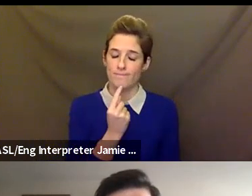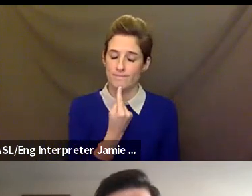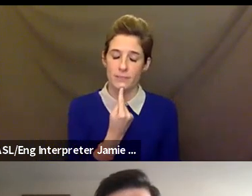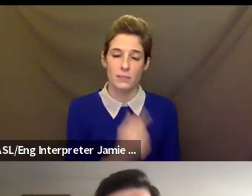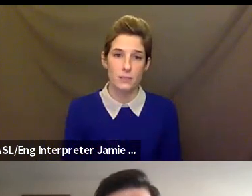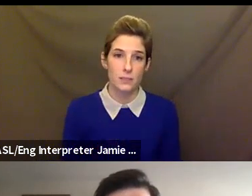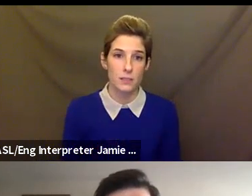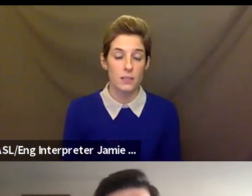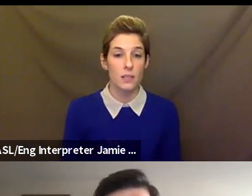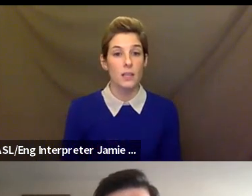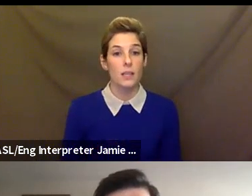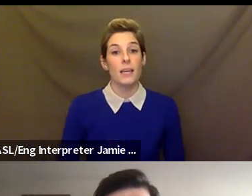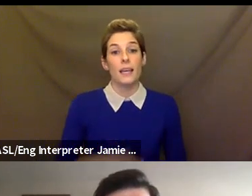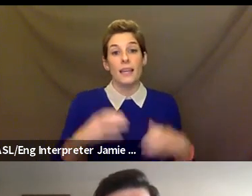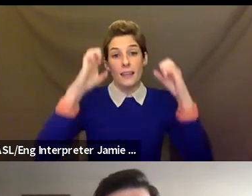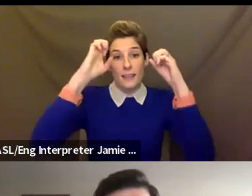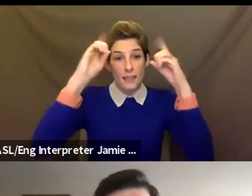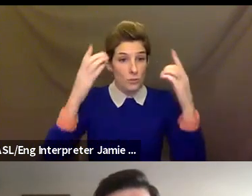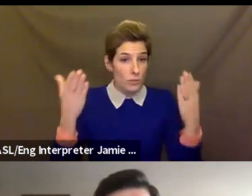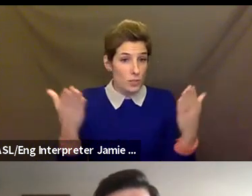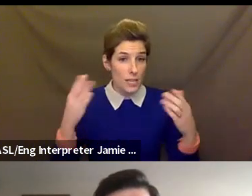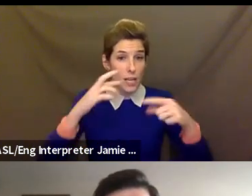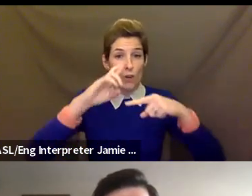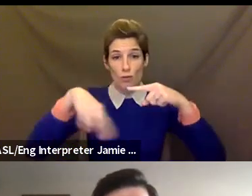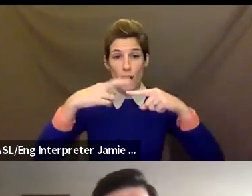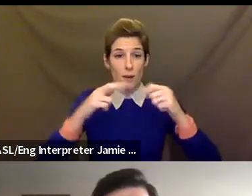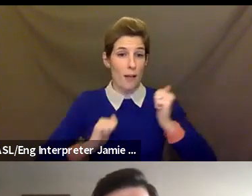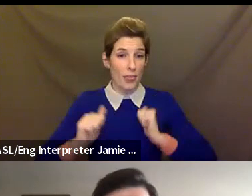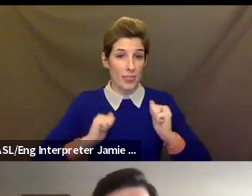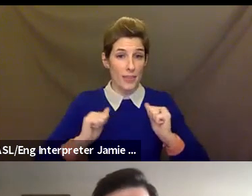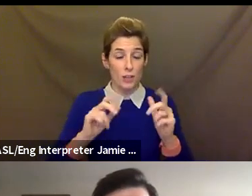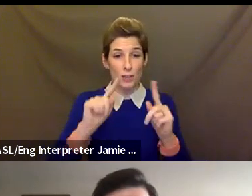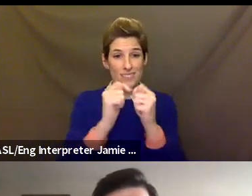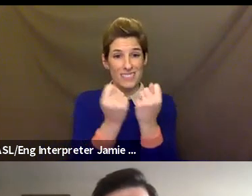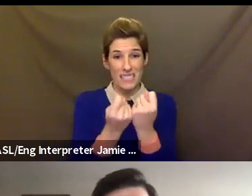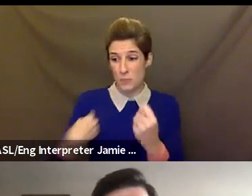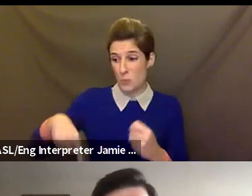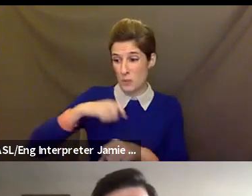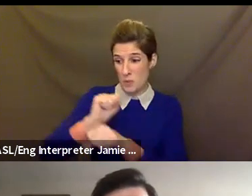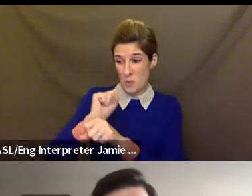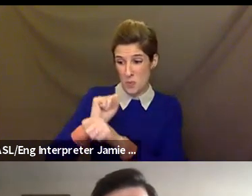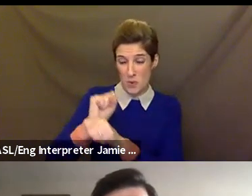Roundabout team has been working for the last 11 months, 11